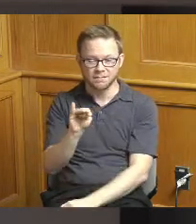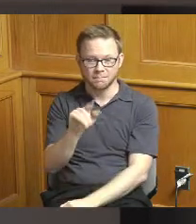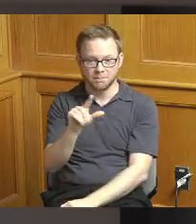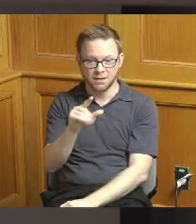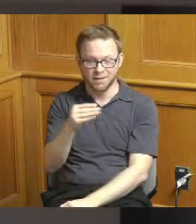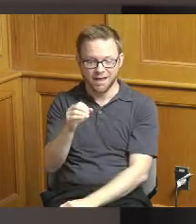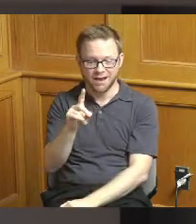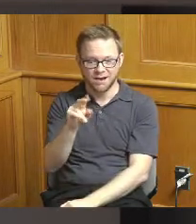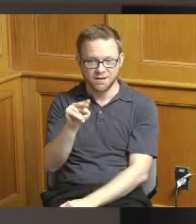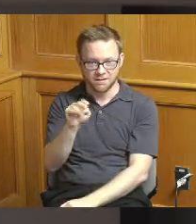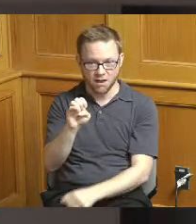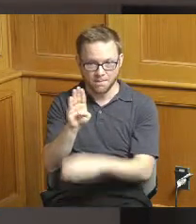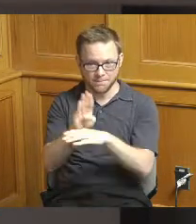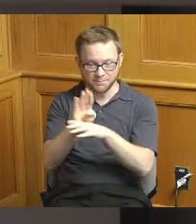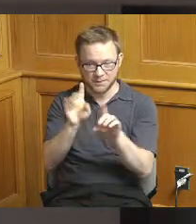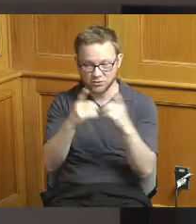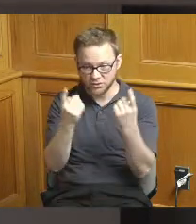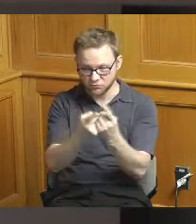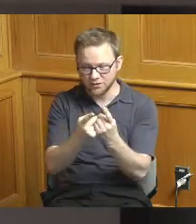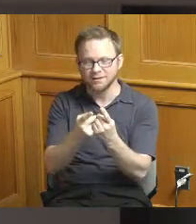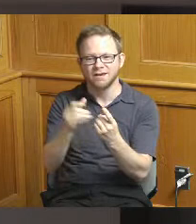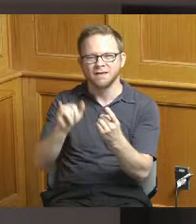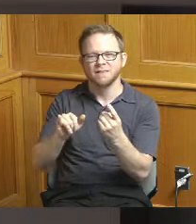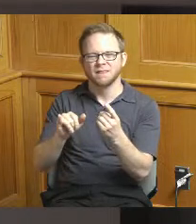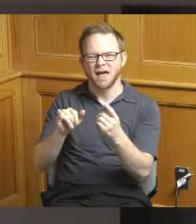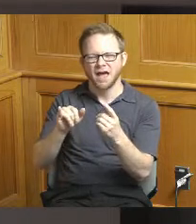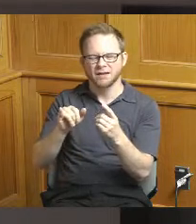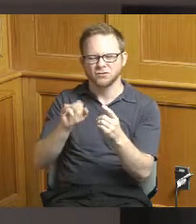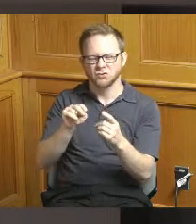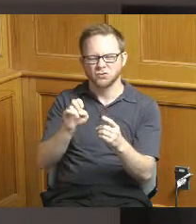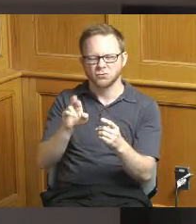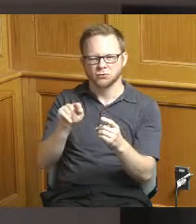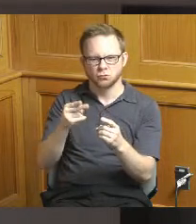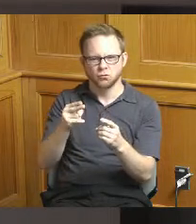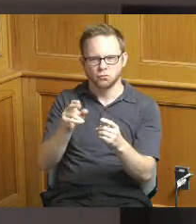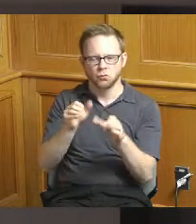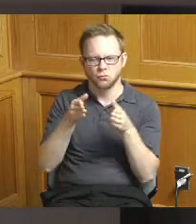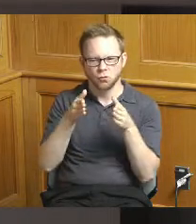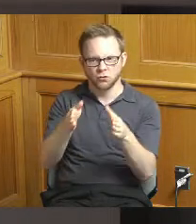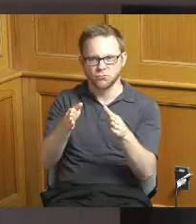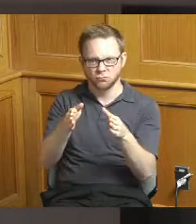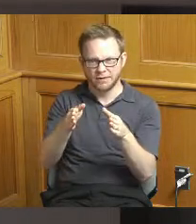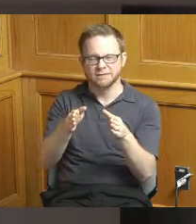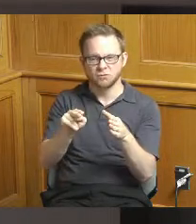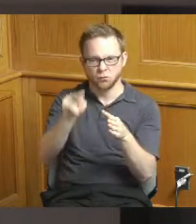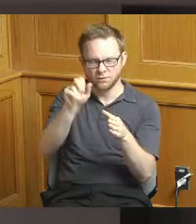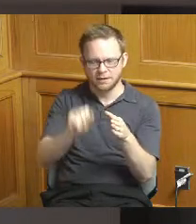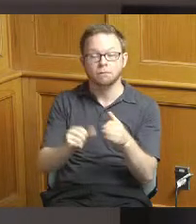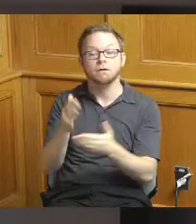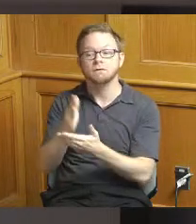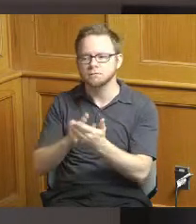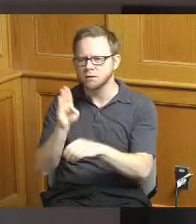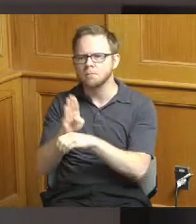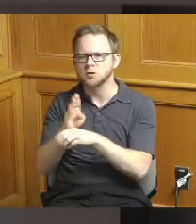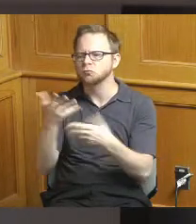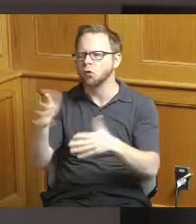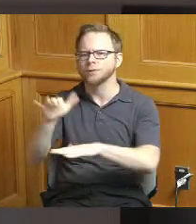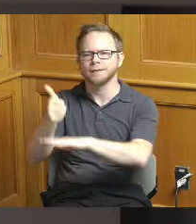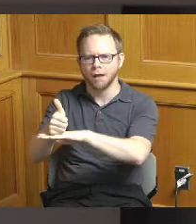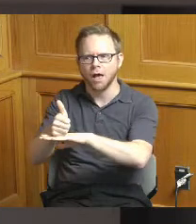here mill street running north and south there's some small businesses here already there's room for a lot more these these improvements will increase the